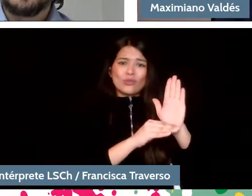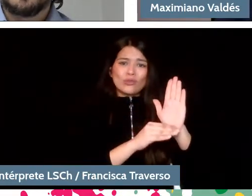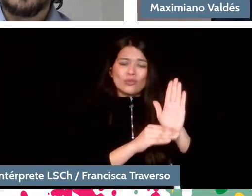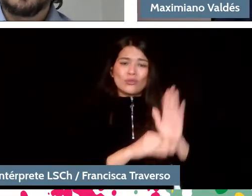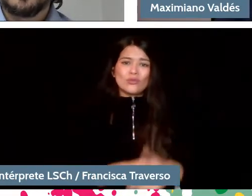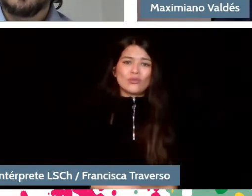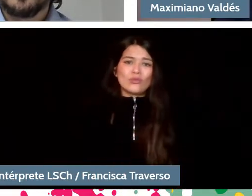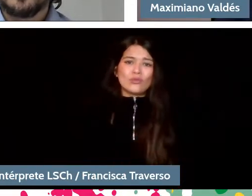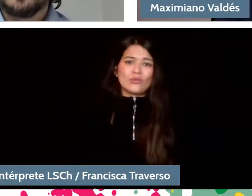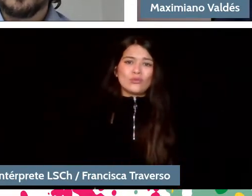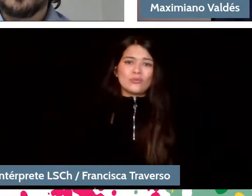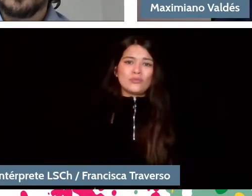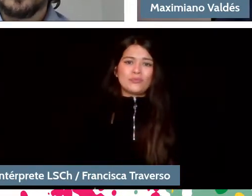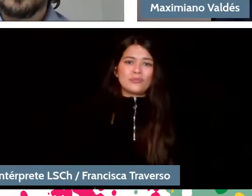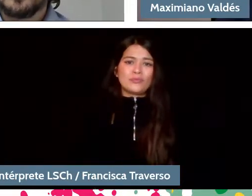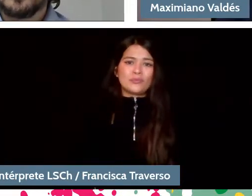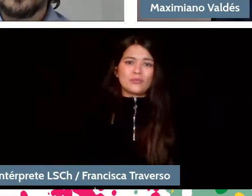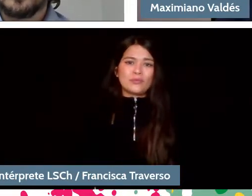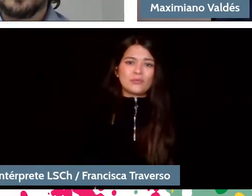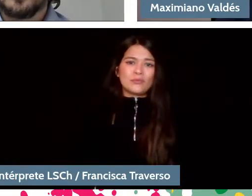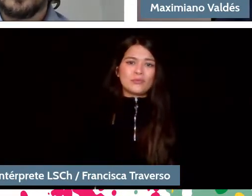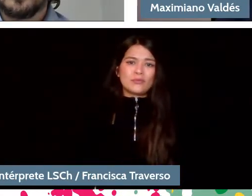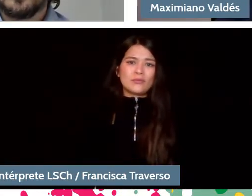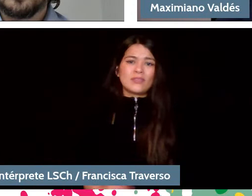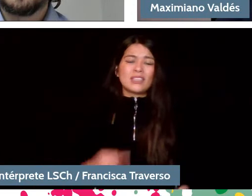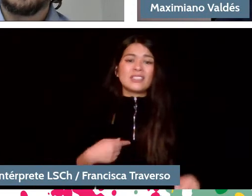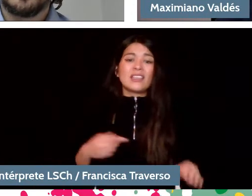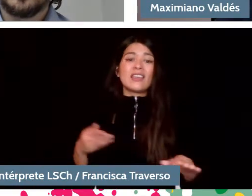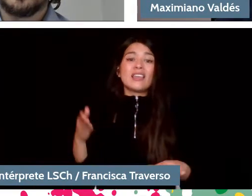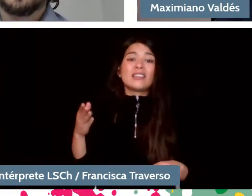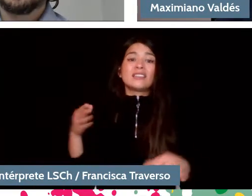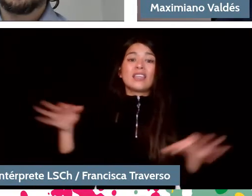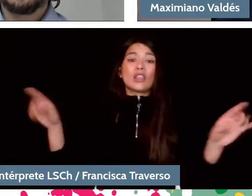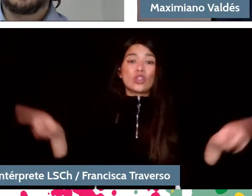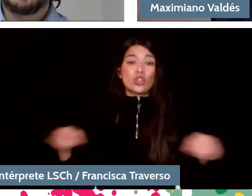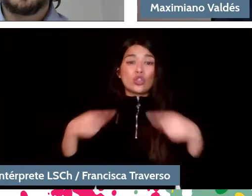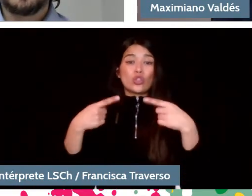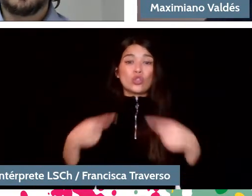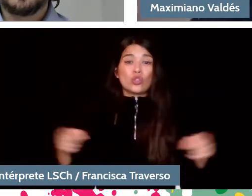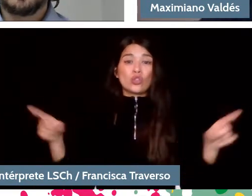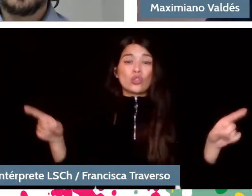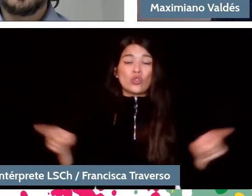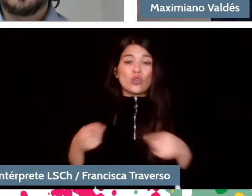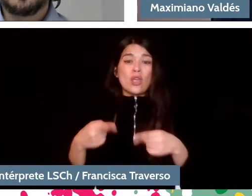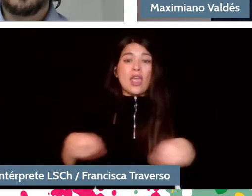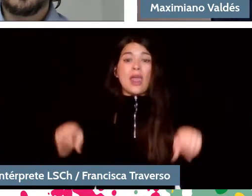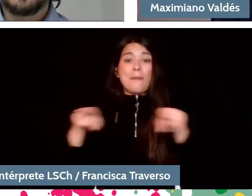If they play Bartok, everyone goes to listen to Bartók, why? Because the brother is the one who plays in the orchestra, it is the son who plays in the orchestra